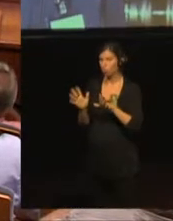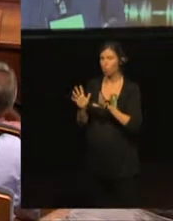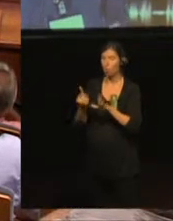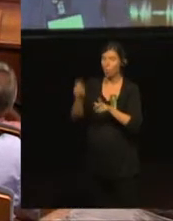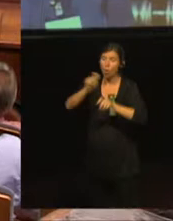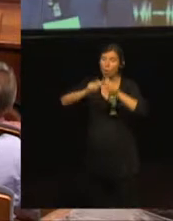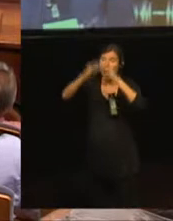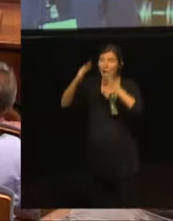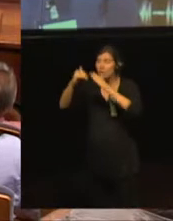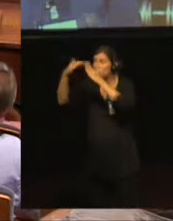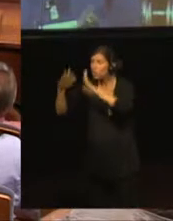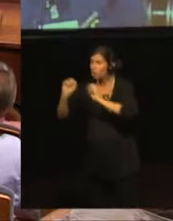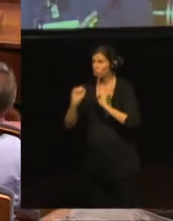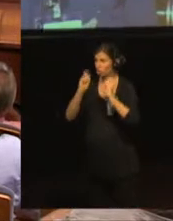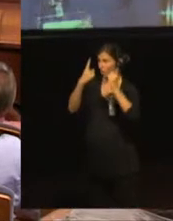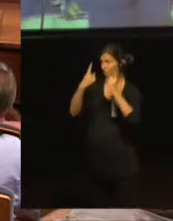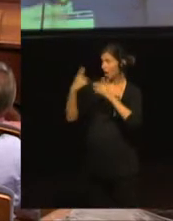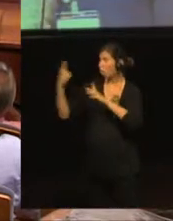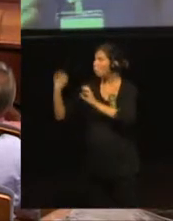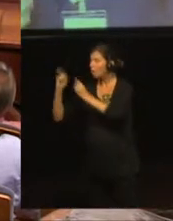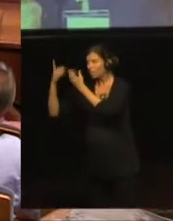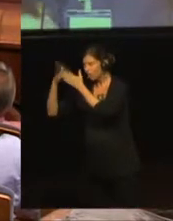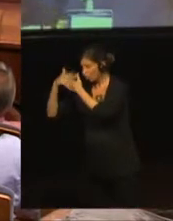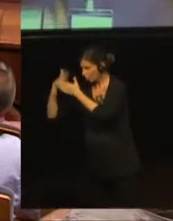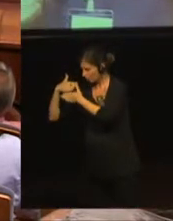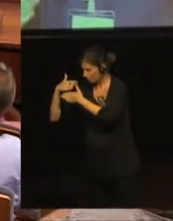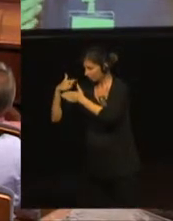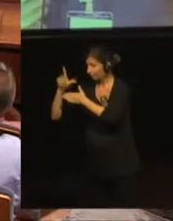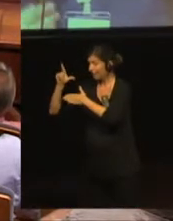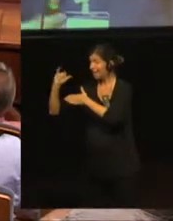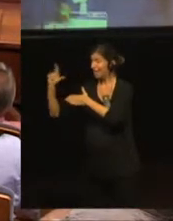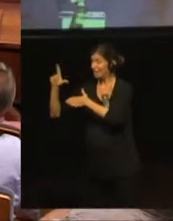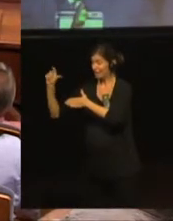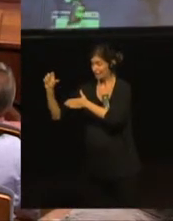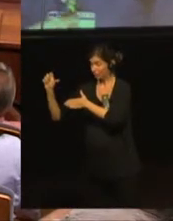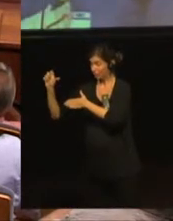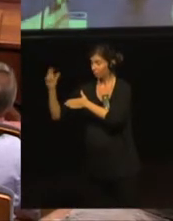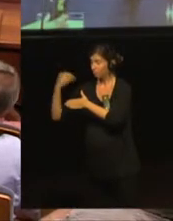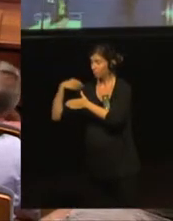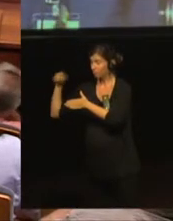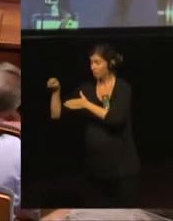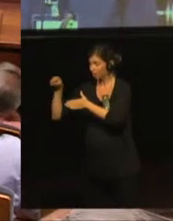Lille was the only occasion where the meeting was not hosted by the local organisation,